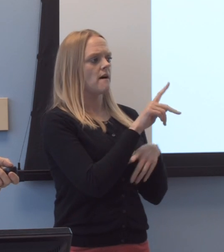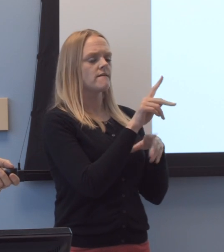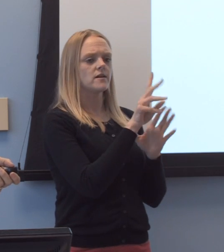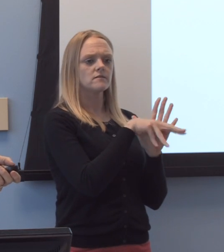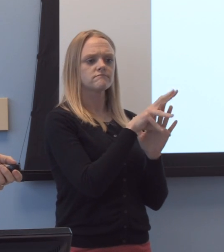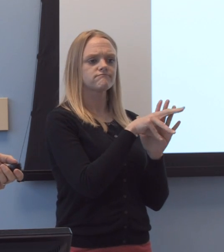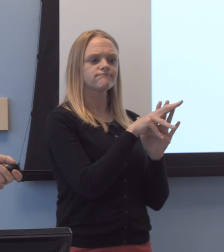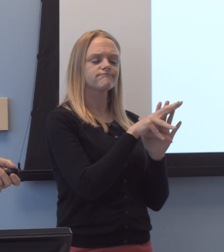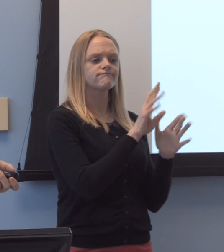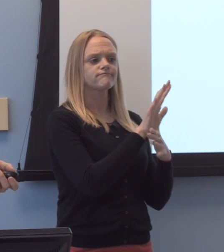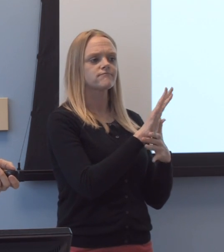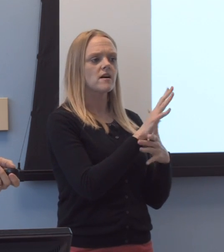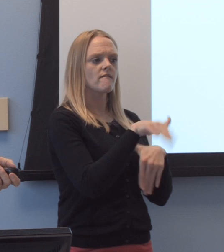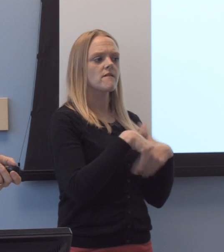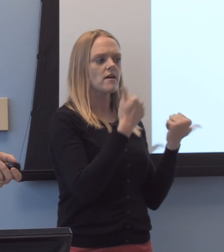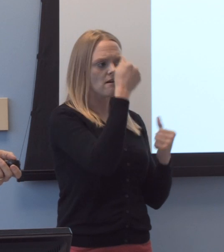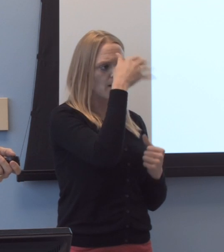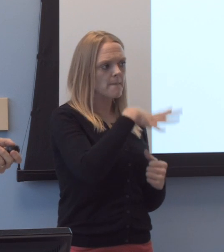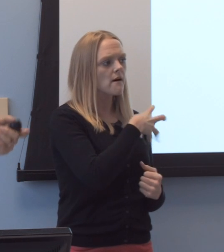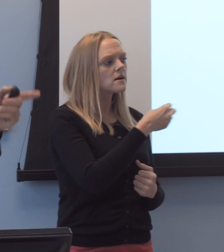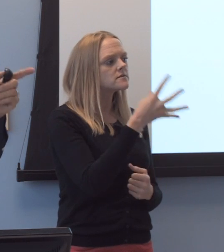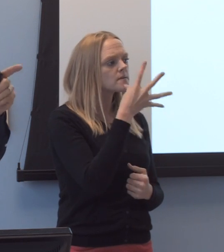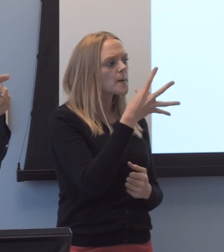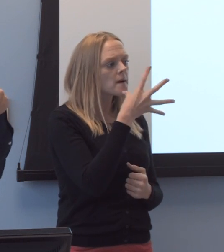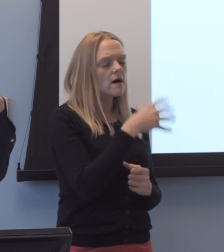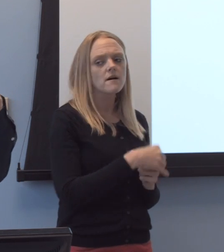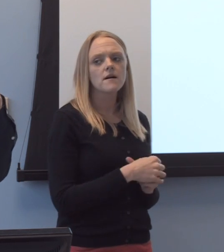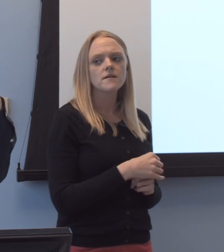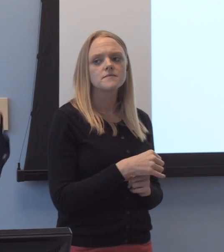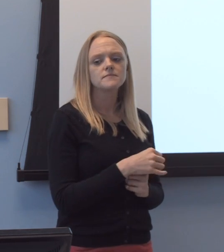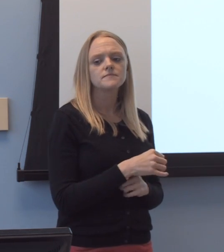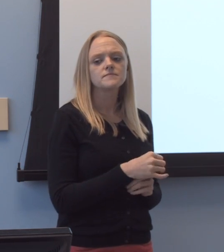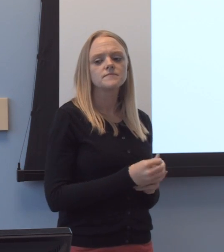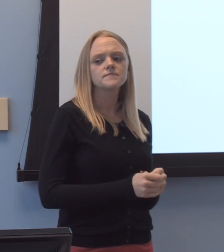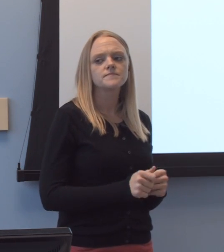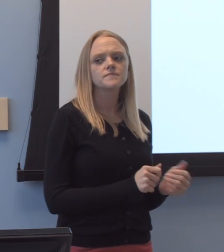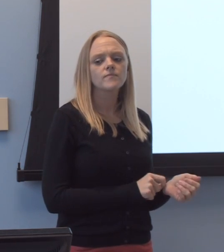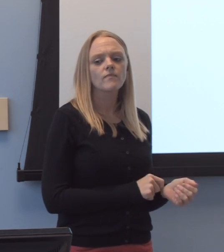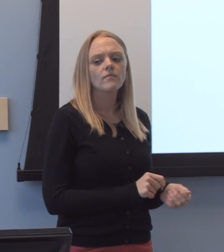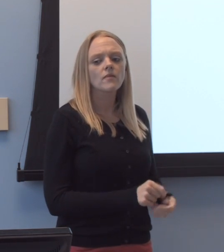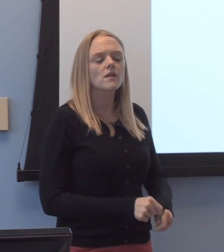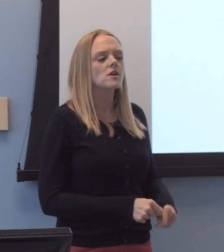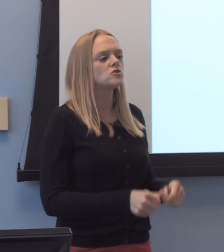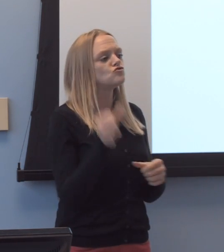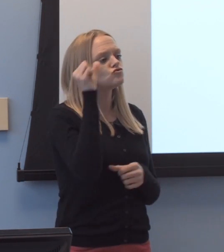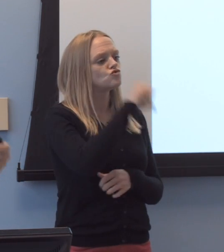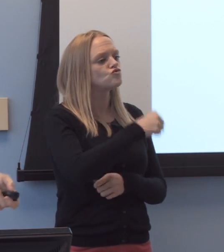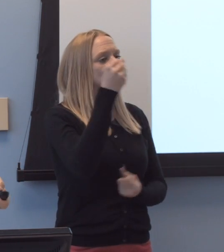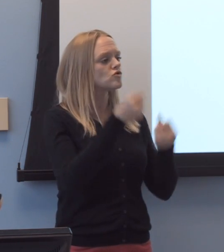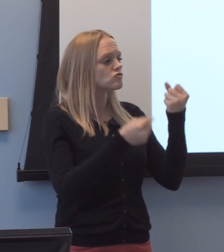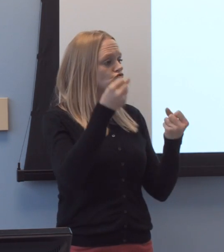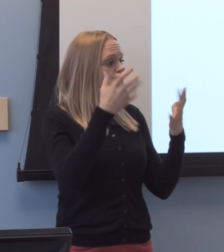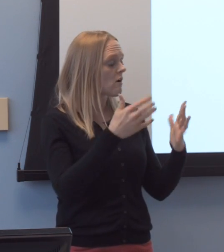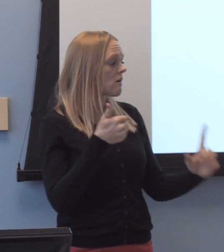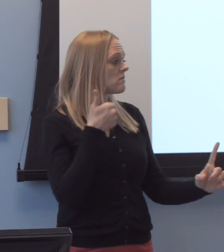of a young man and his mother, uh, who was, uh, i-i-hit by a drunk driver in the hospital,